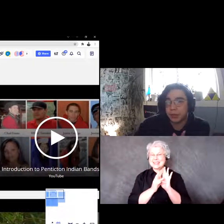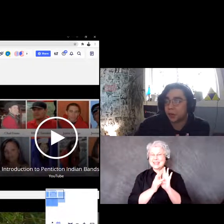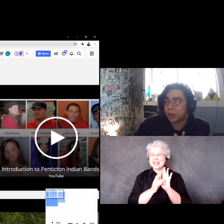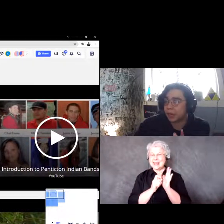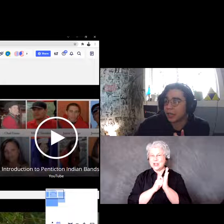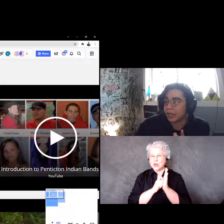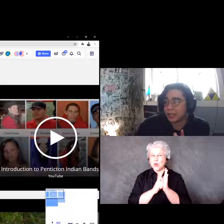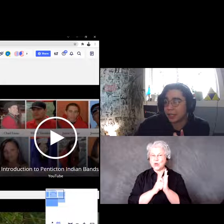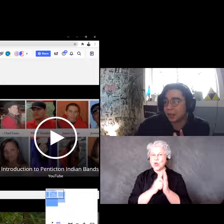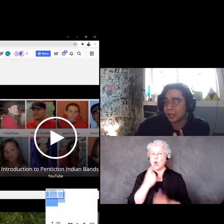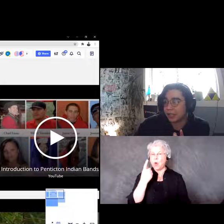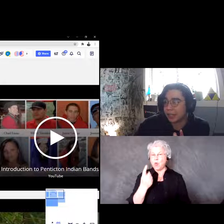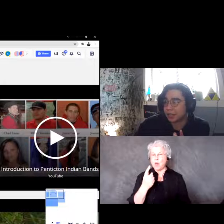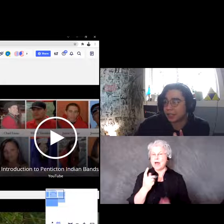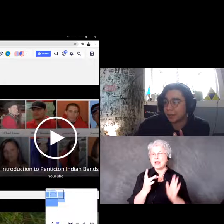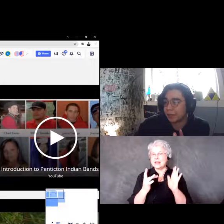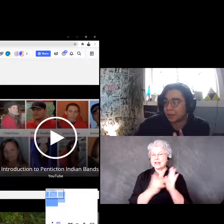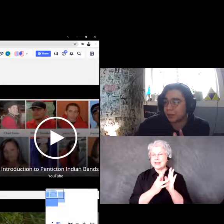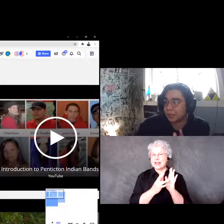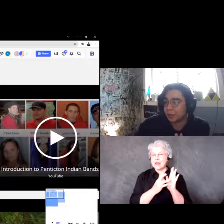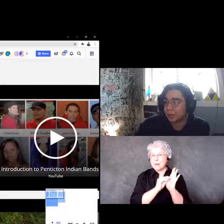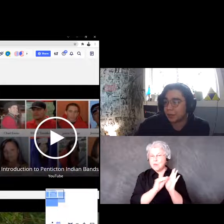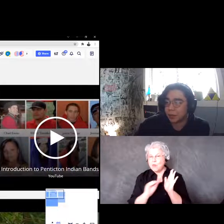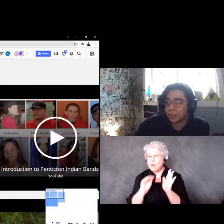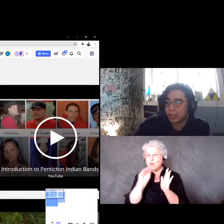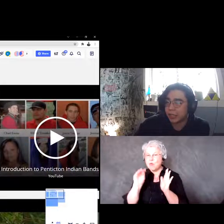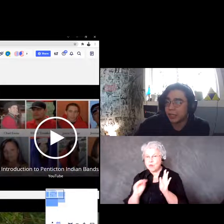it around and it's a double click actually type into it. So when you double click it,